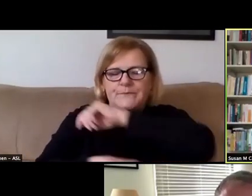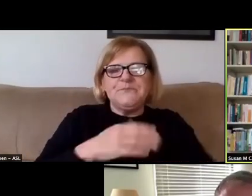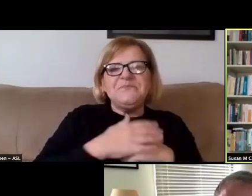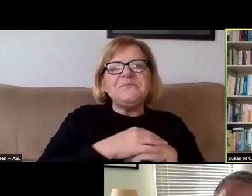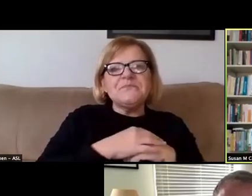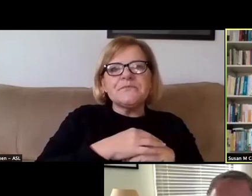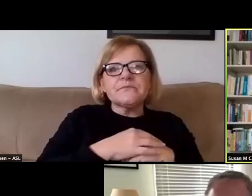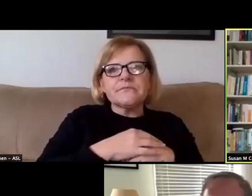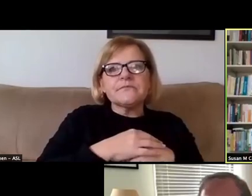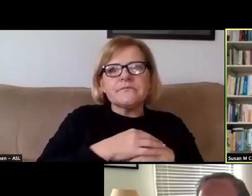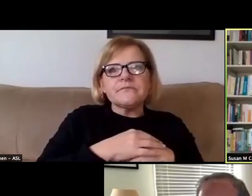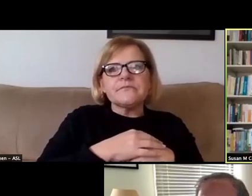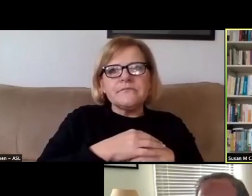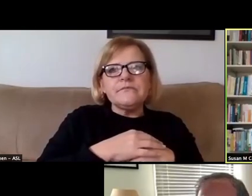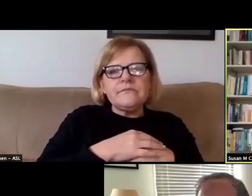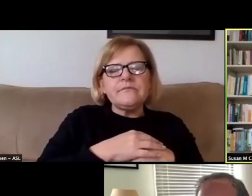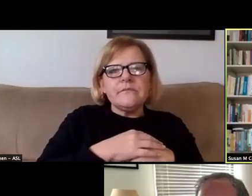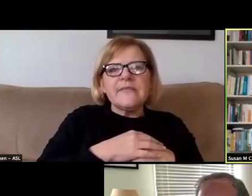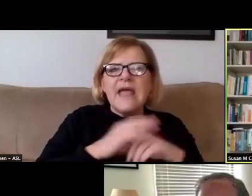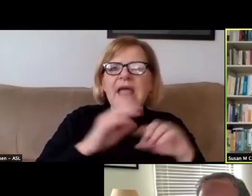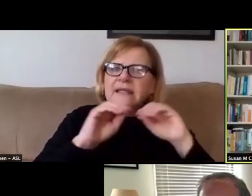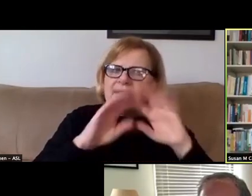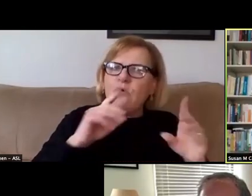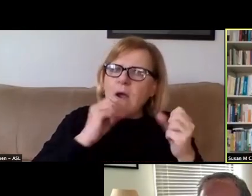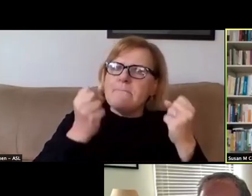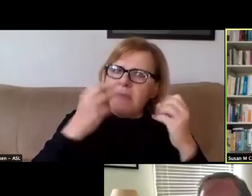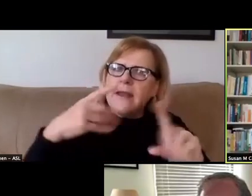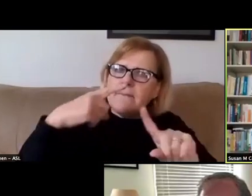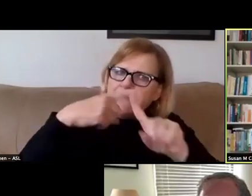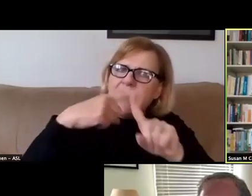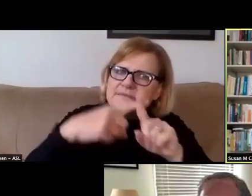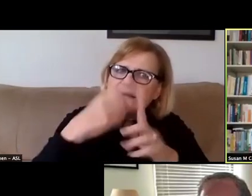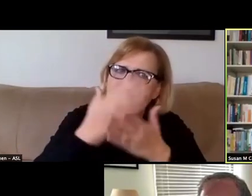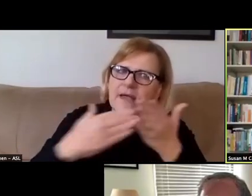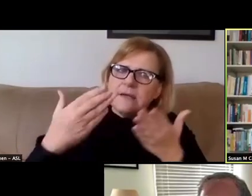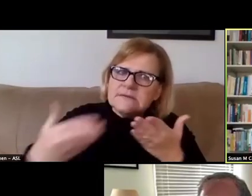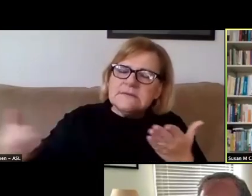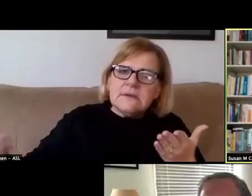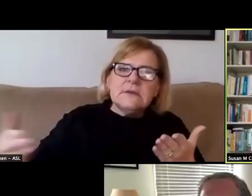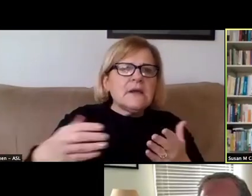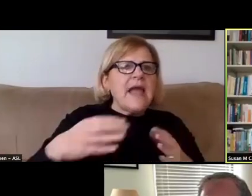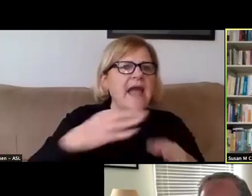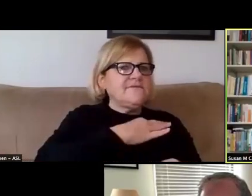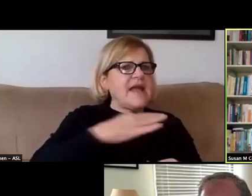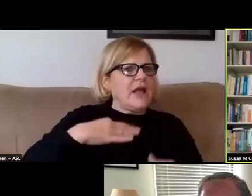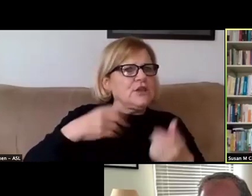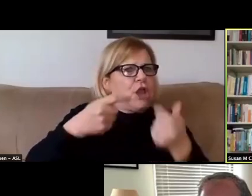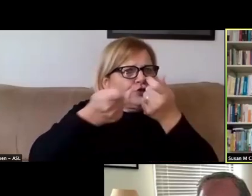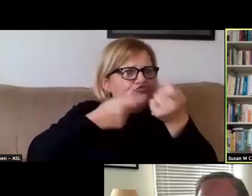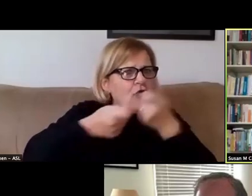There clearly are a number of positive features; and faculty are drawing on that information